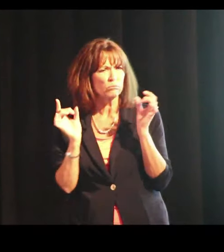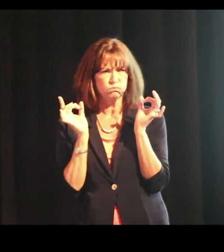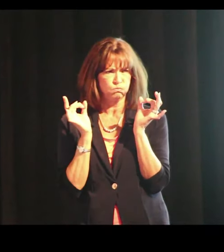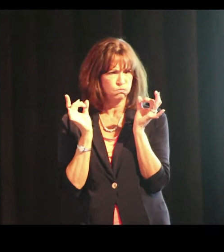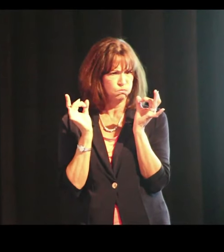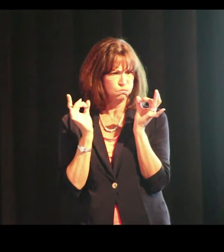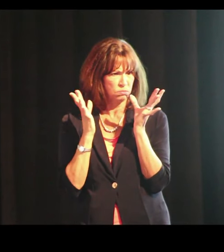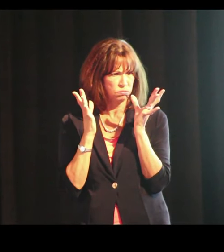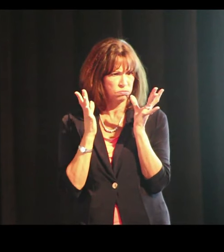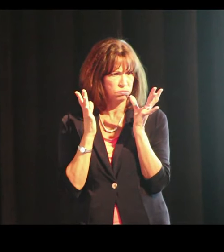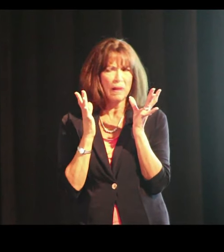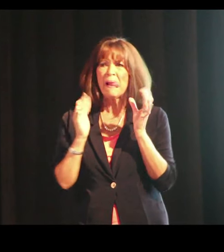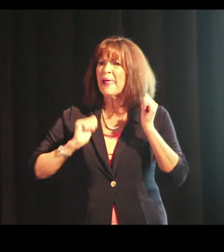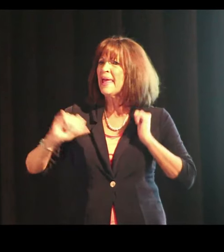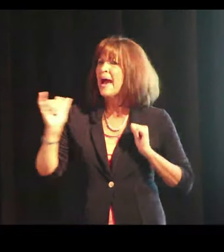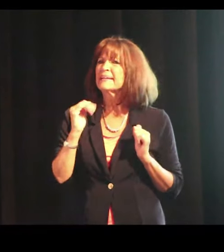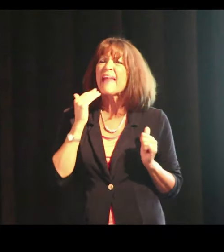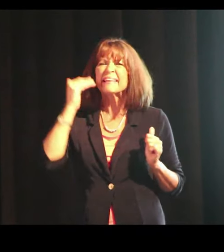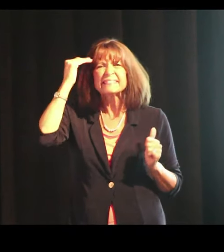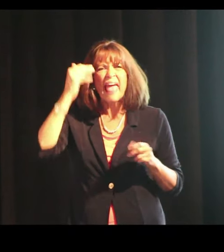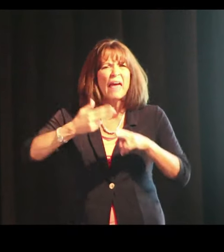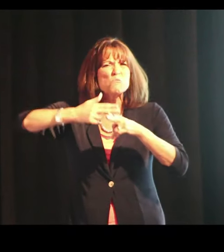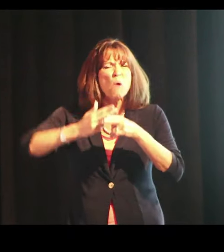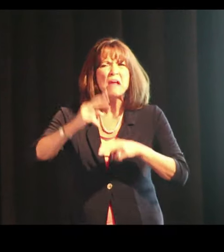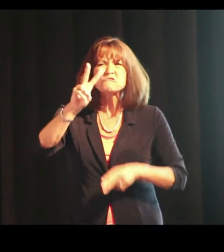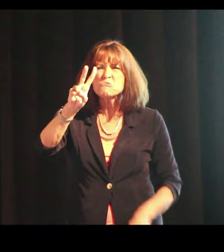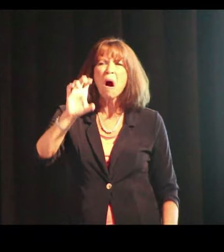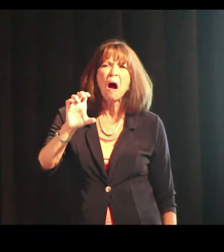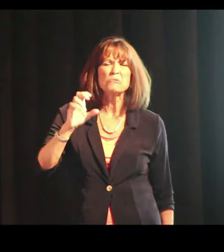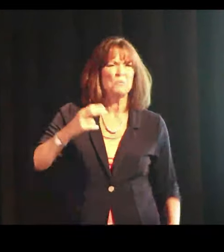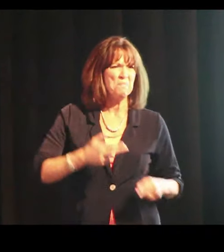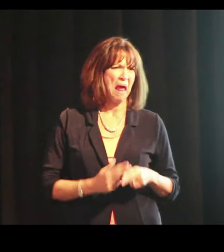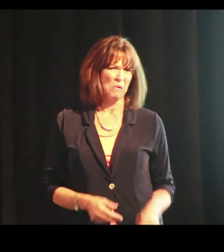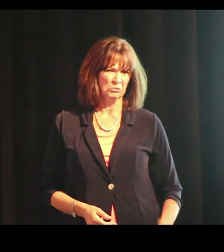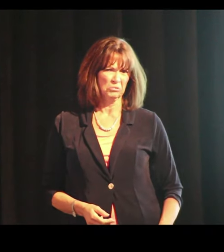Not having good behavior.